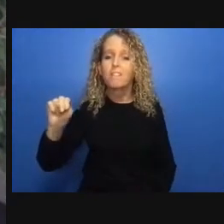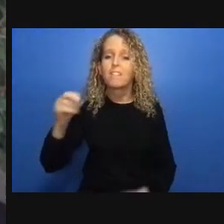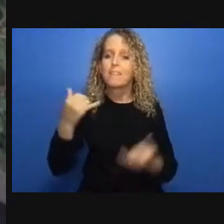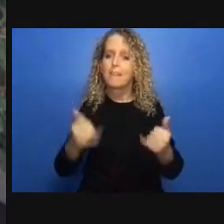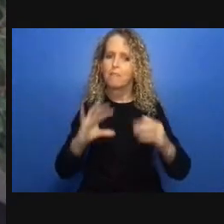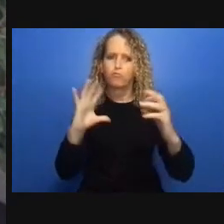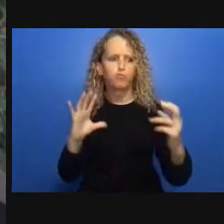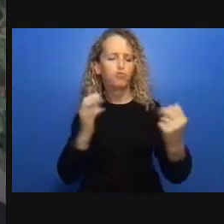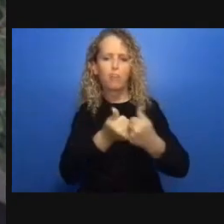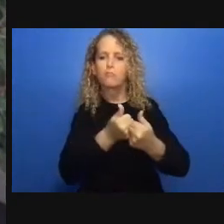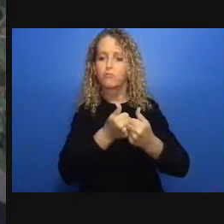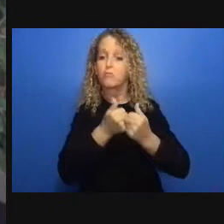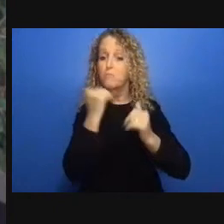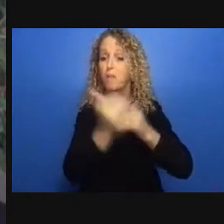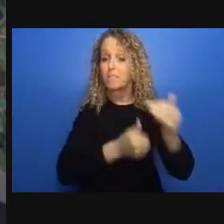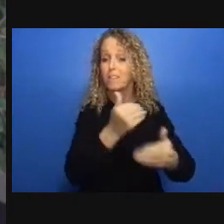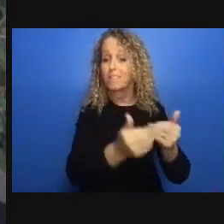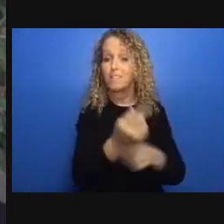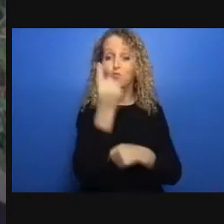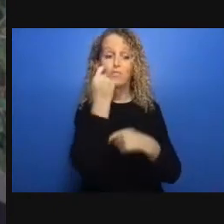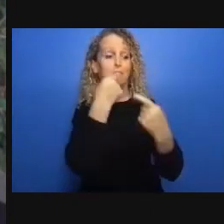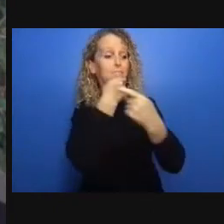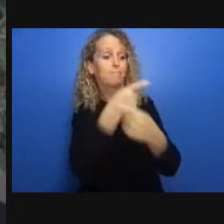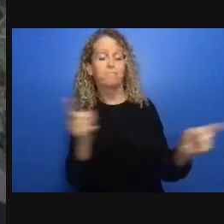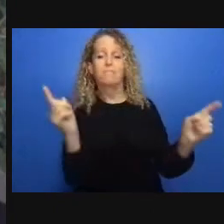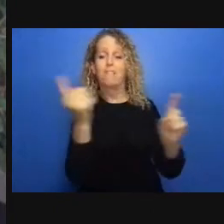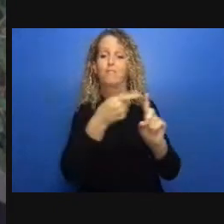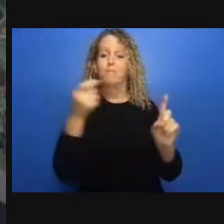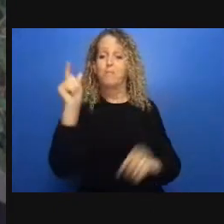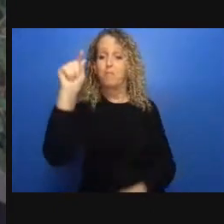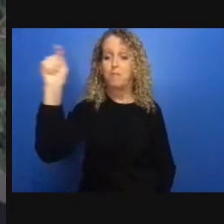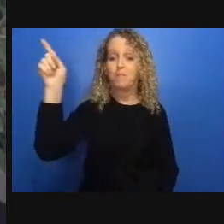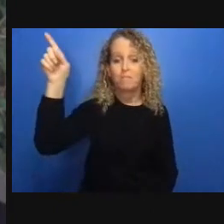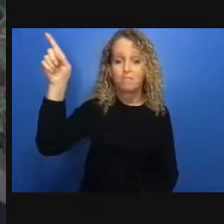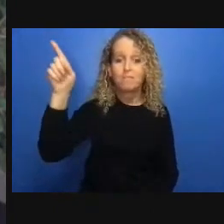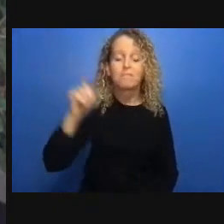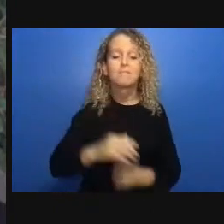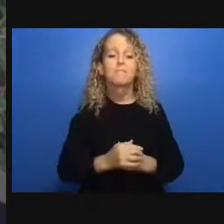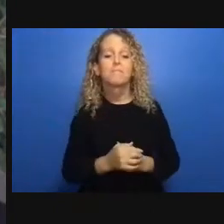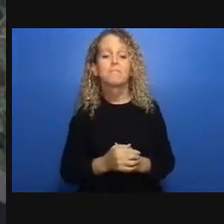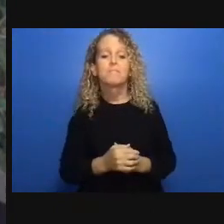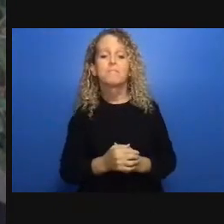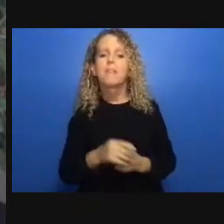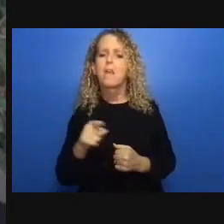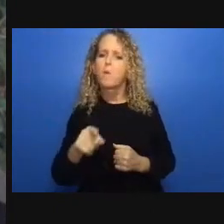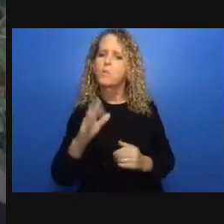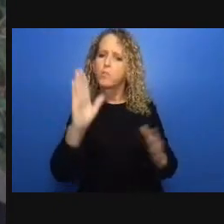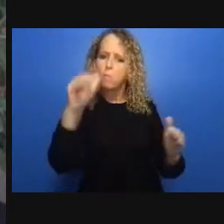of this and other measures only one provincially incarcerated person tested positive for covet 19